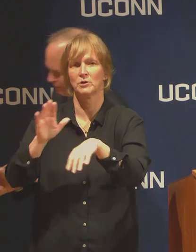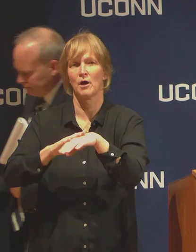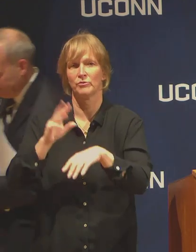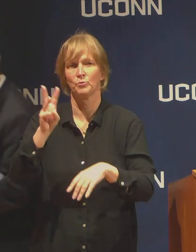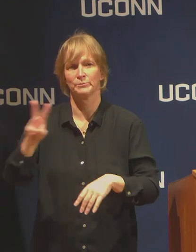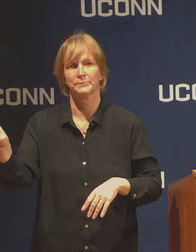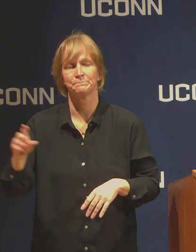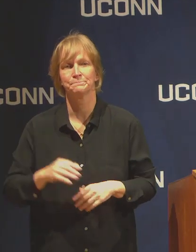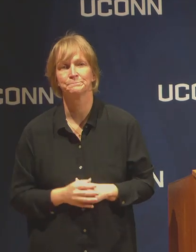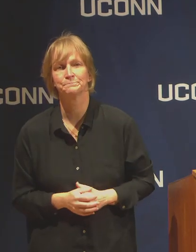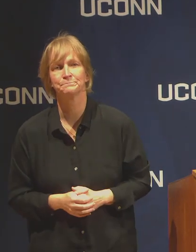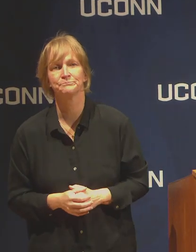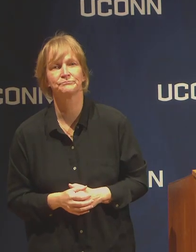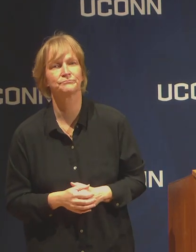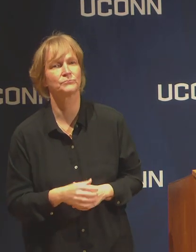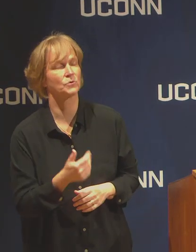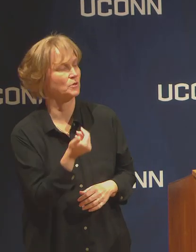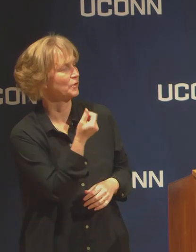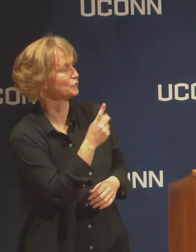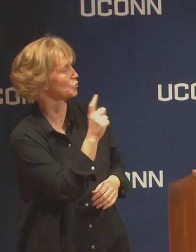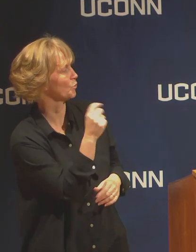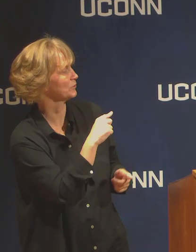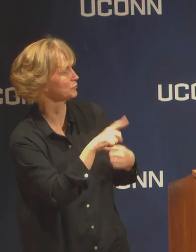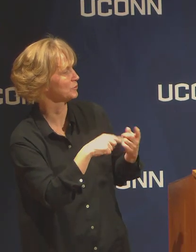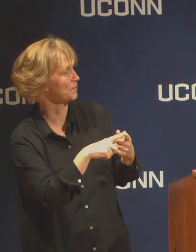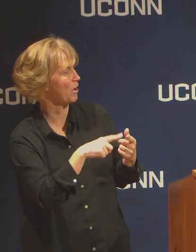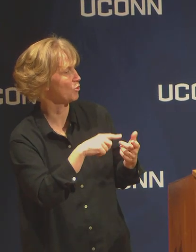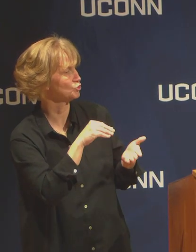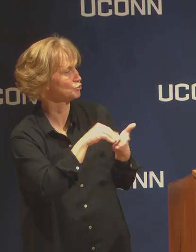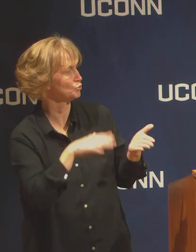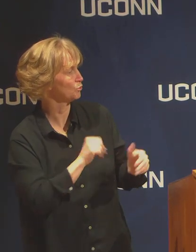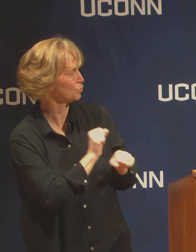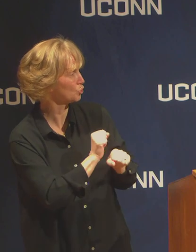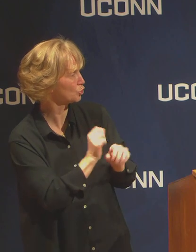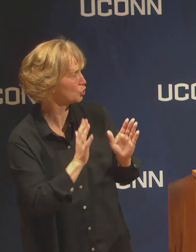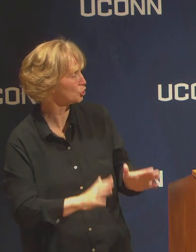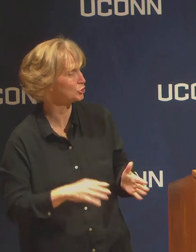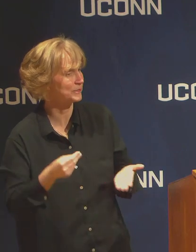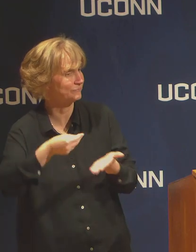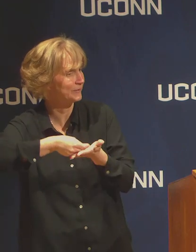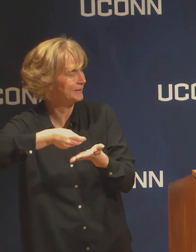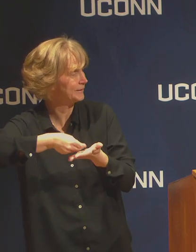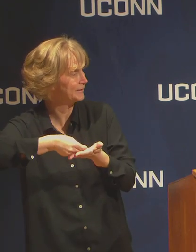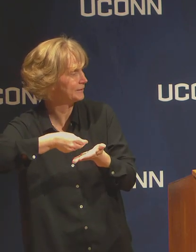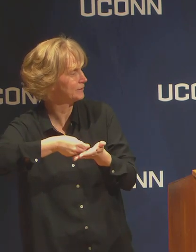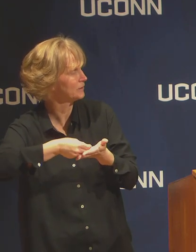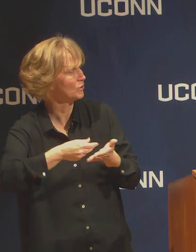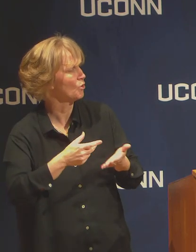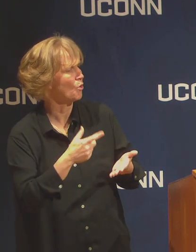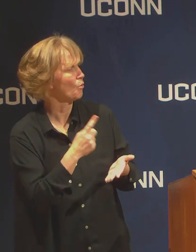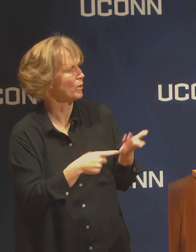We have a few questions about student employment and funding. What is happening with employments for those